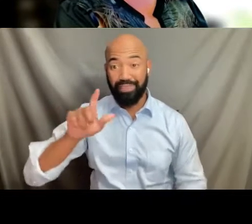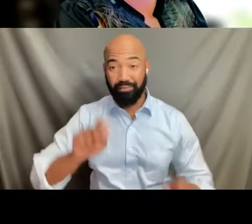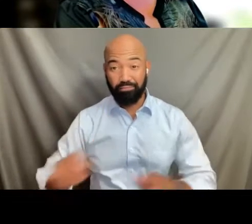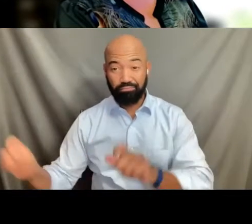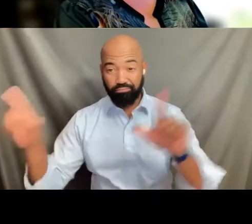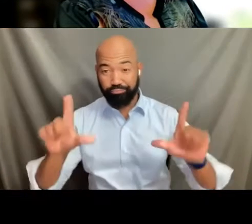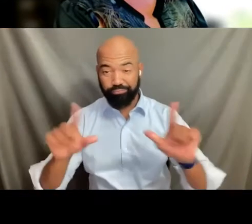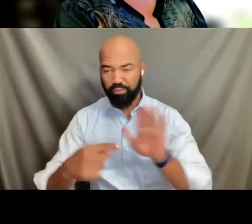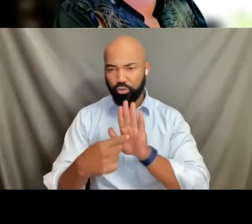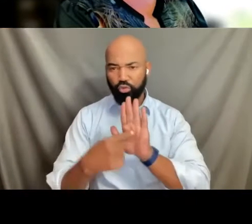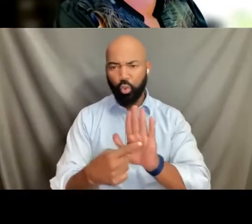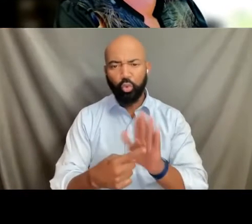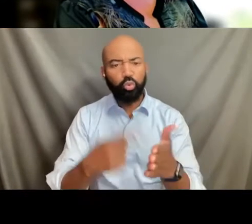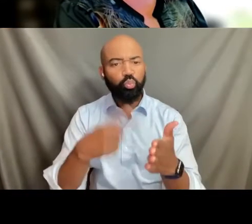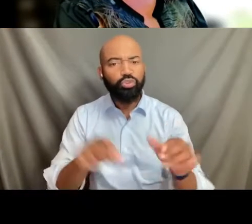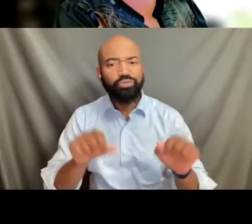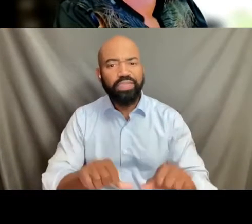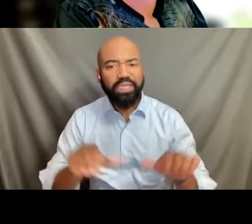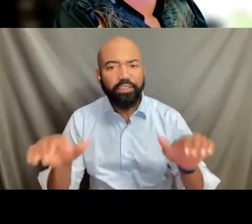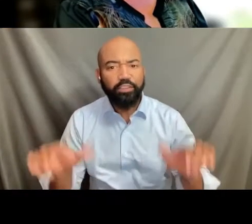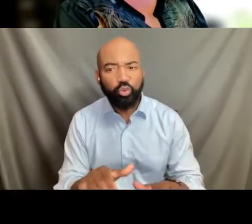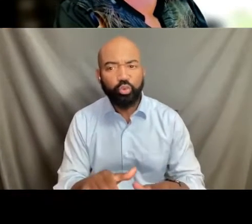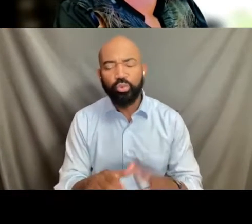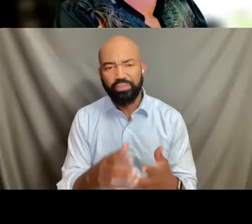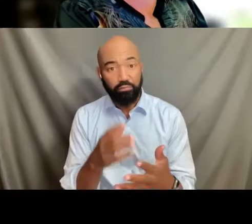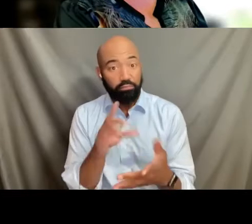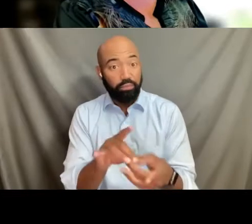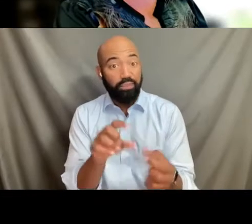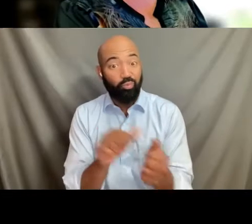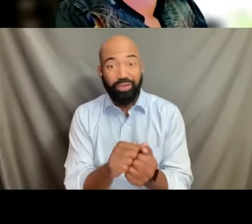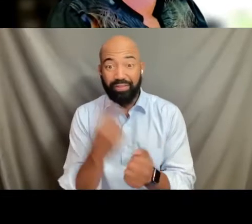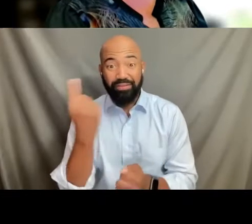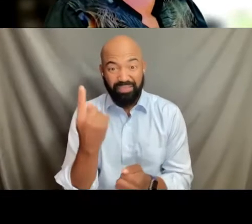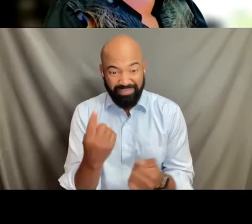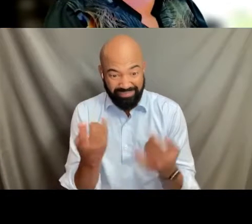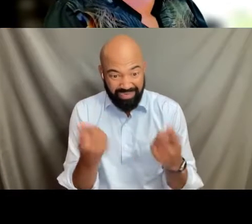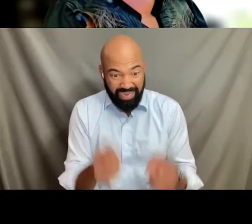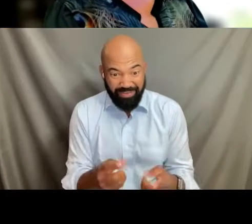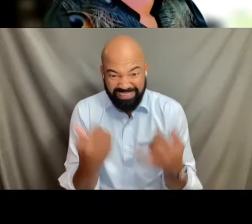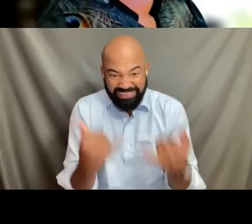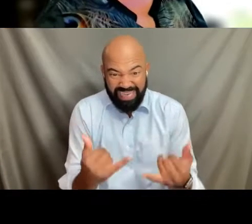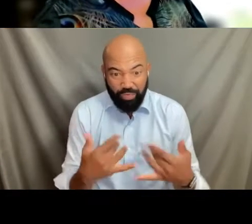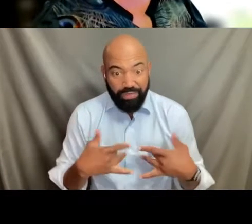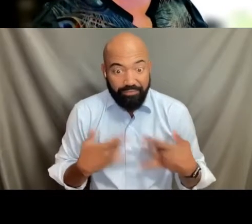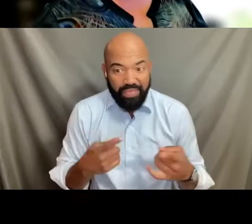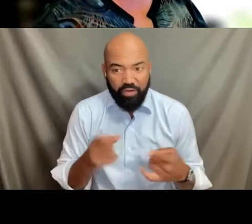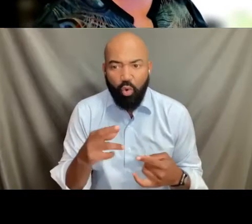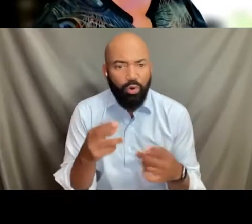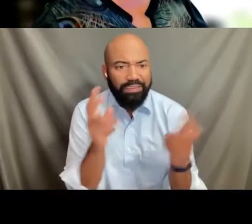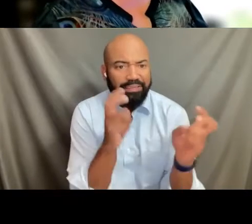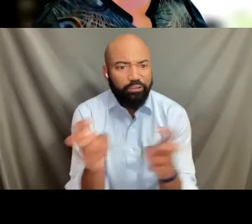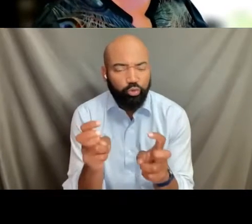for an issue that is really pressing. This year it's going to be, or no, I'm sorry,